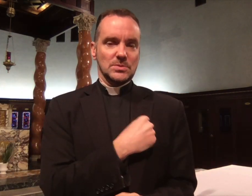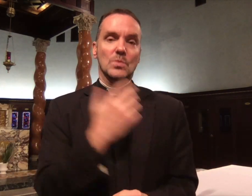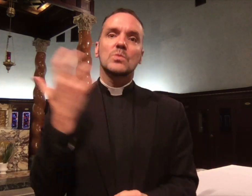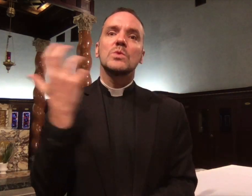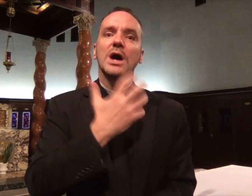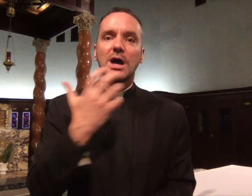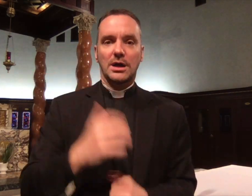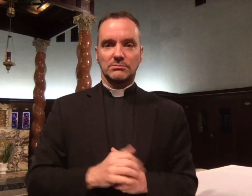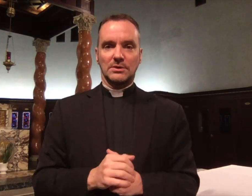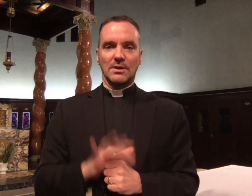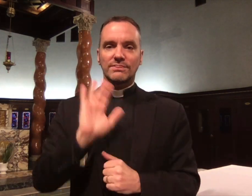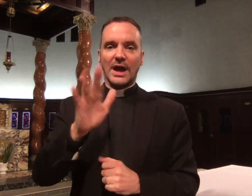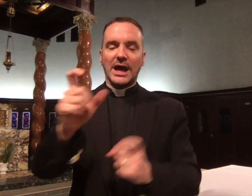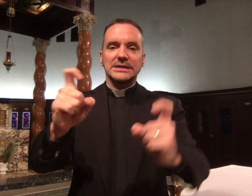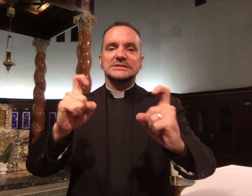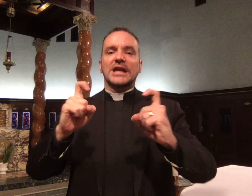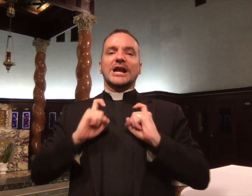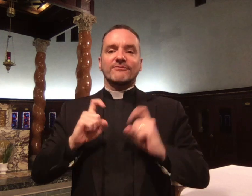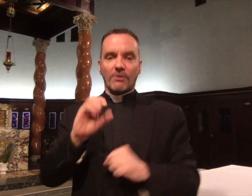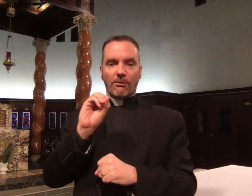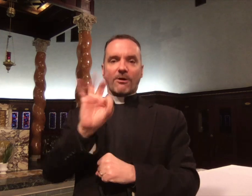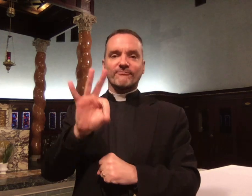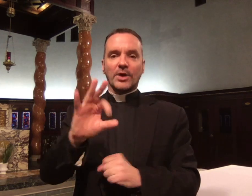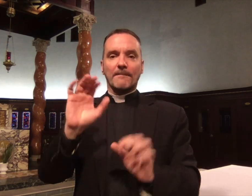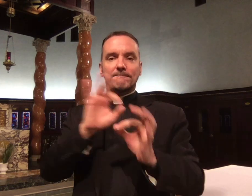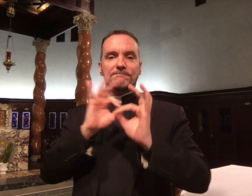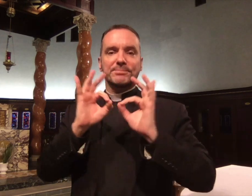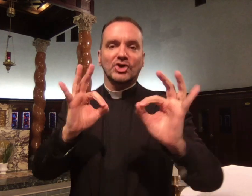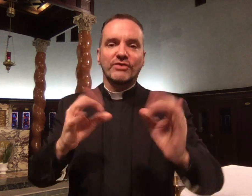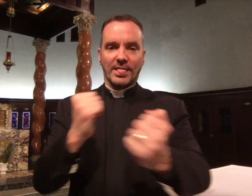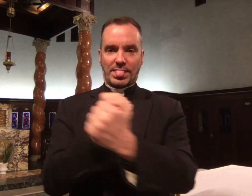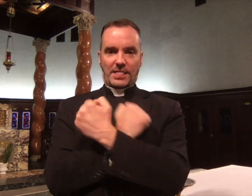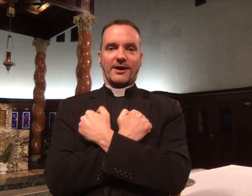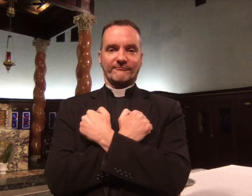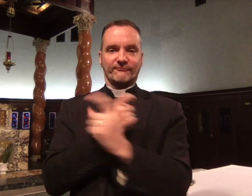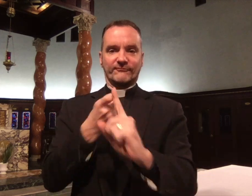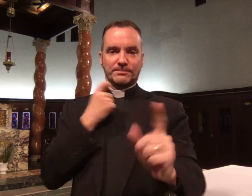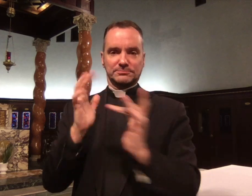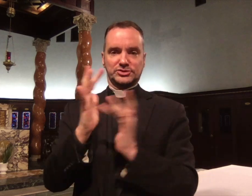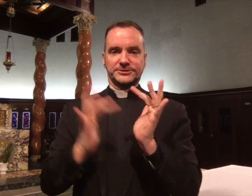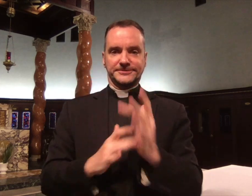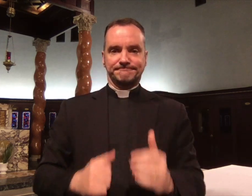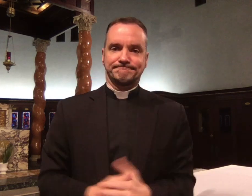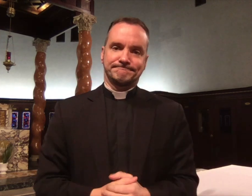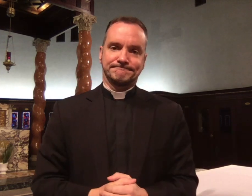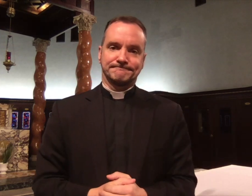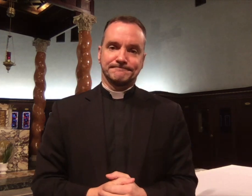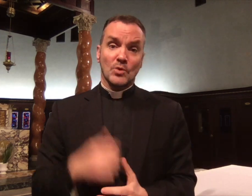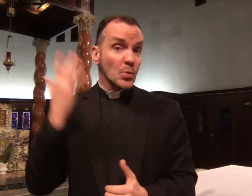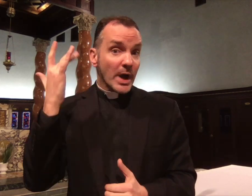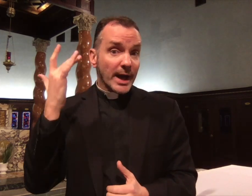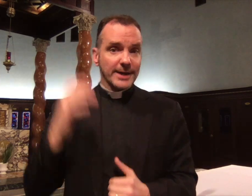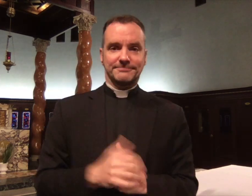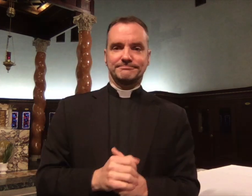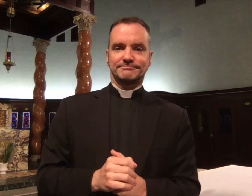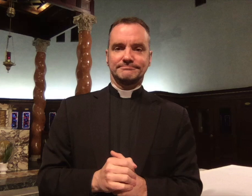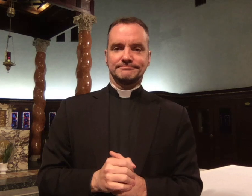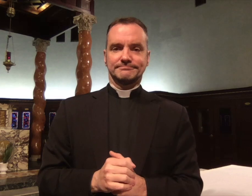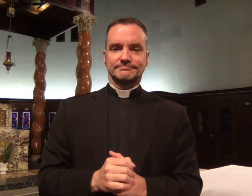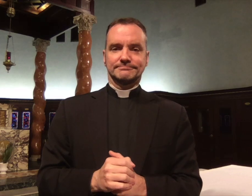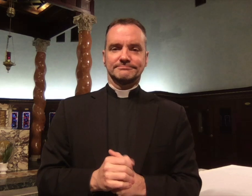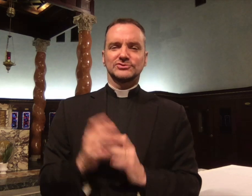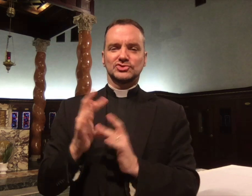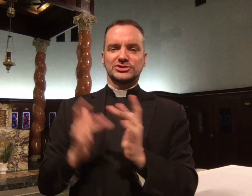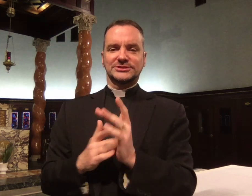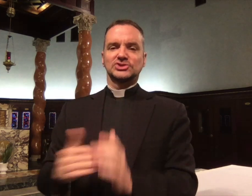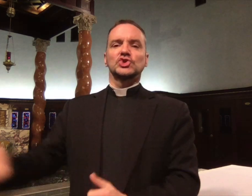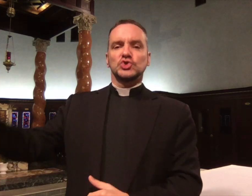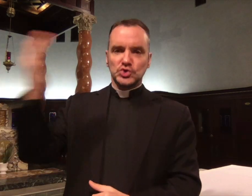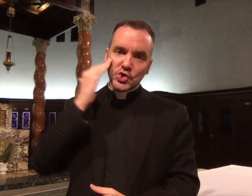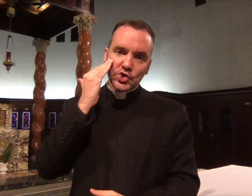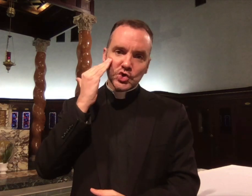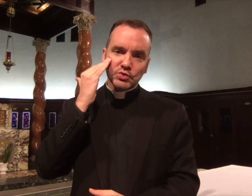a huge gift for us, because it is the gift of perfect love from Jesus.